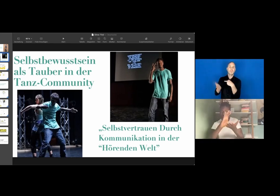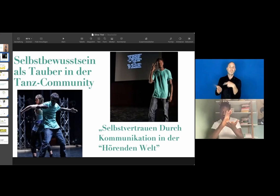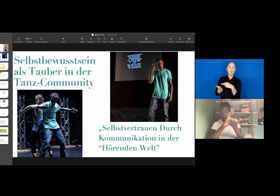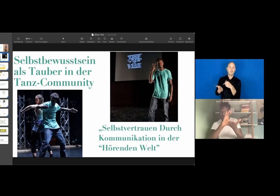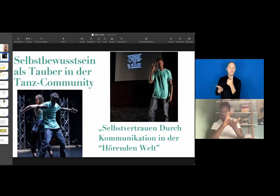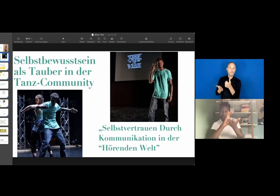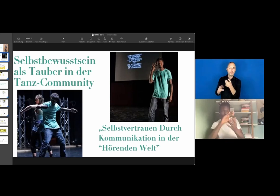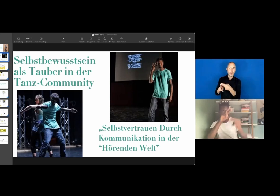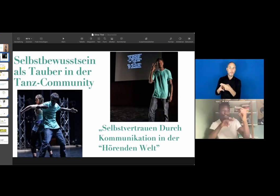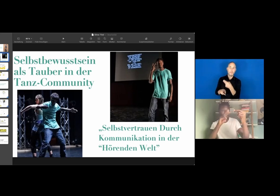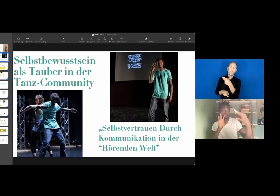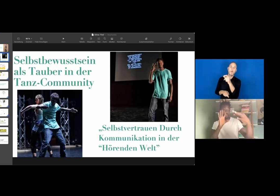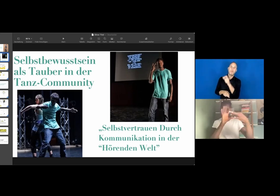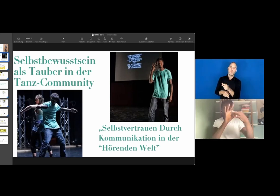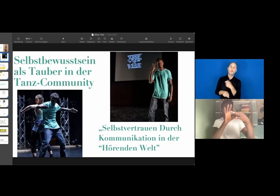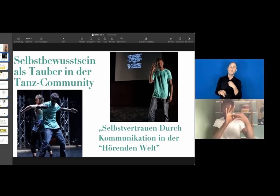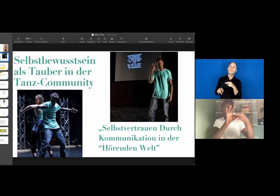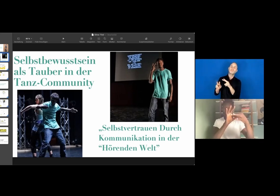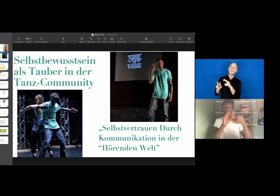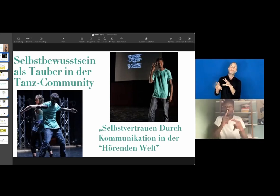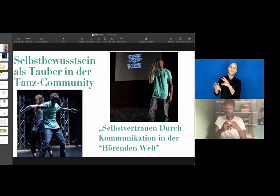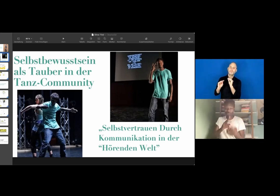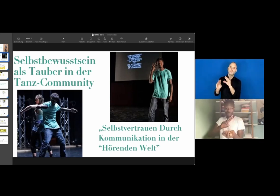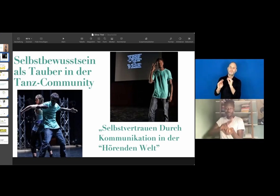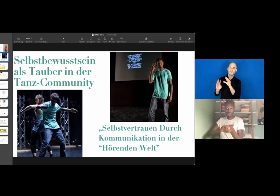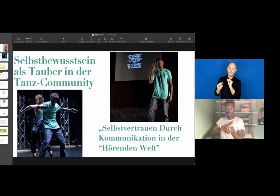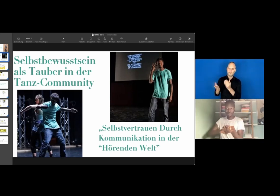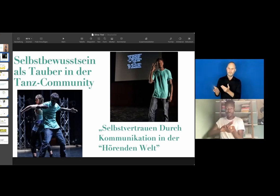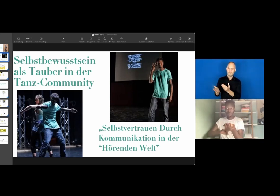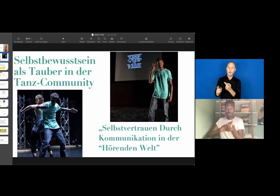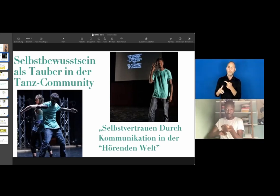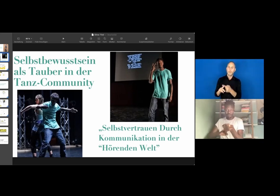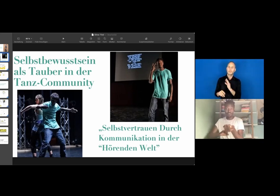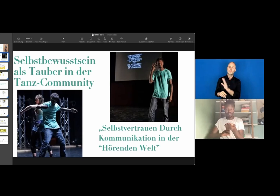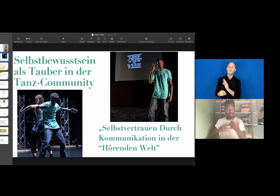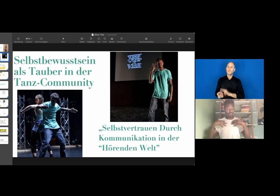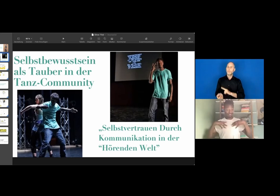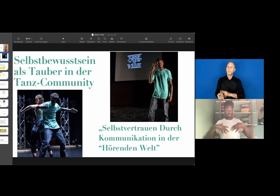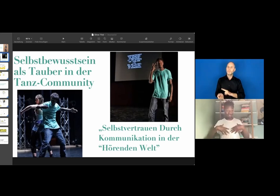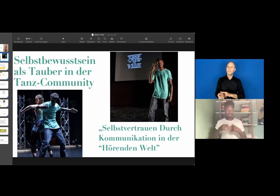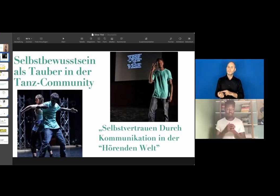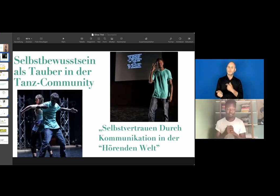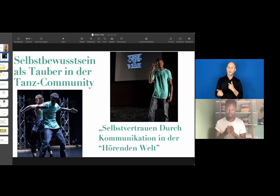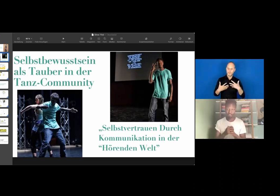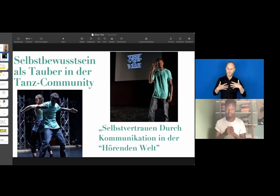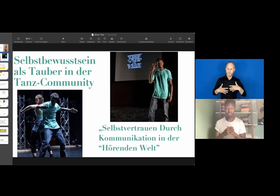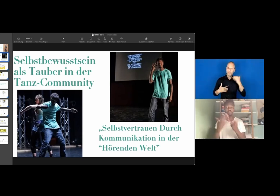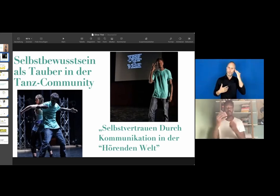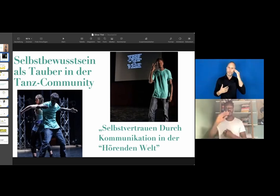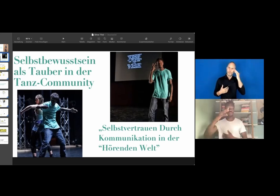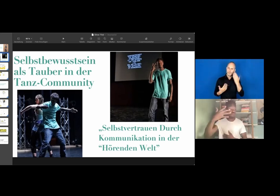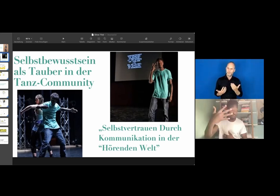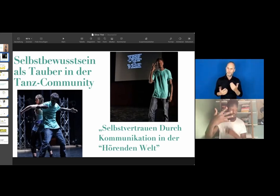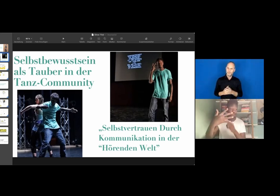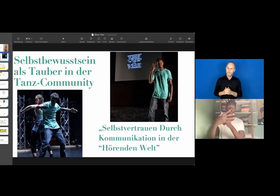Also, what I liked was to watch TV and see other people dance and perform to learn about rhythm.